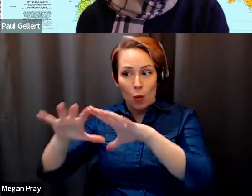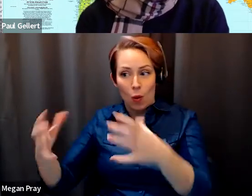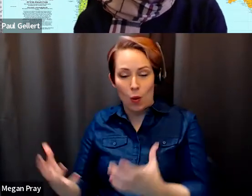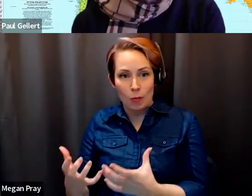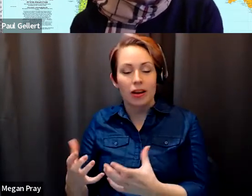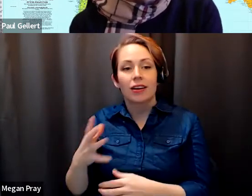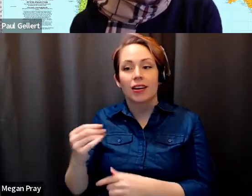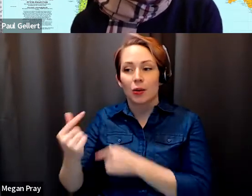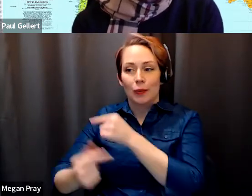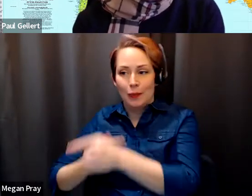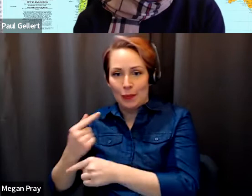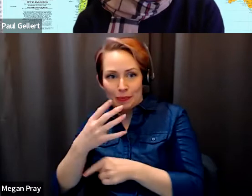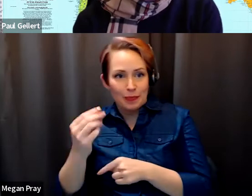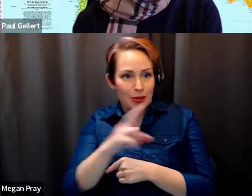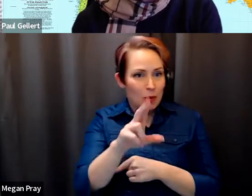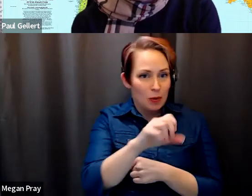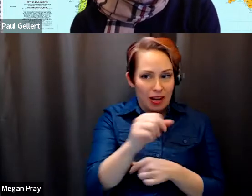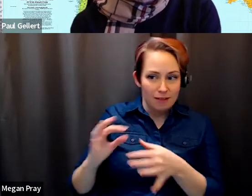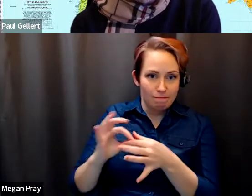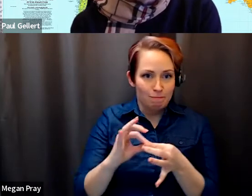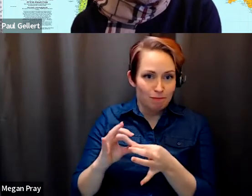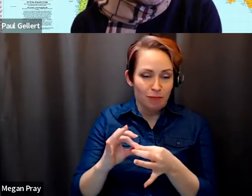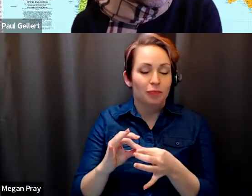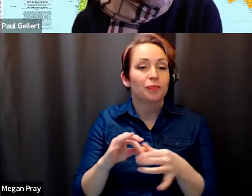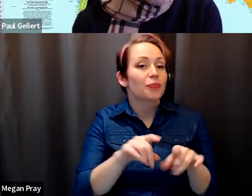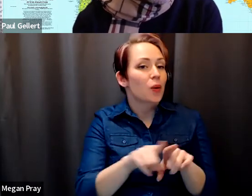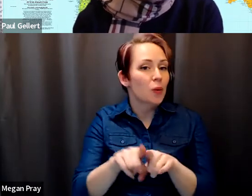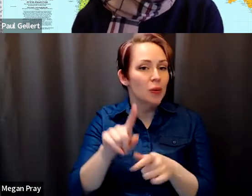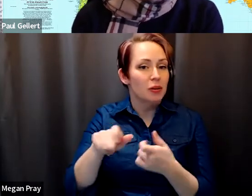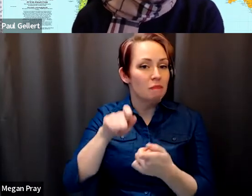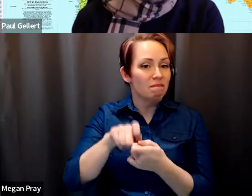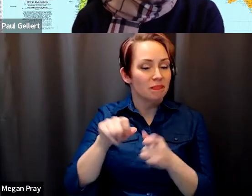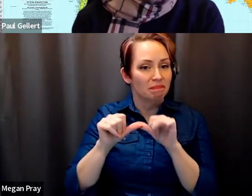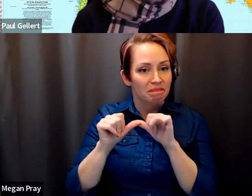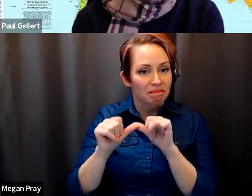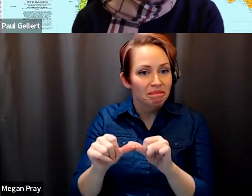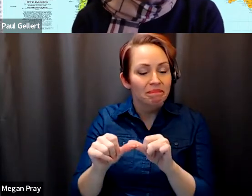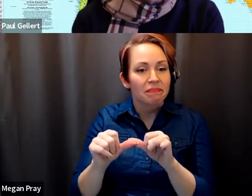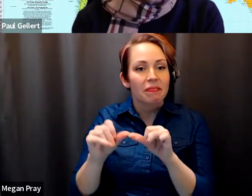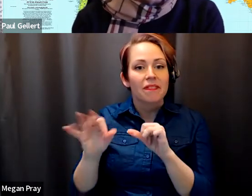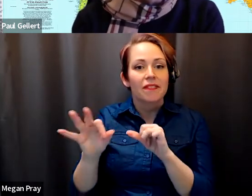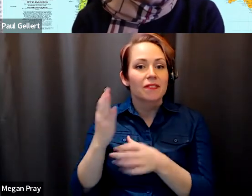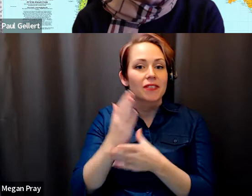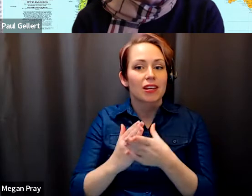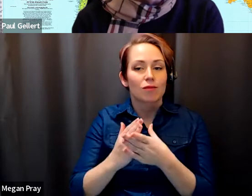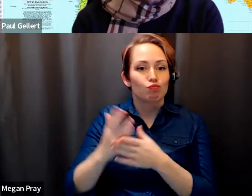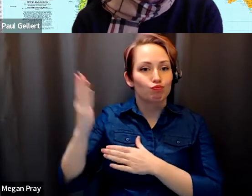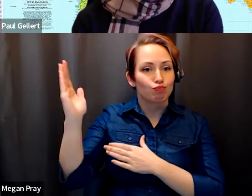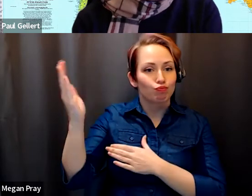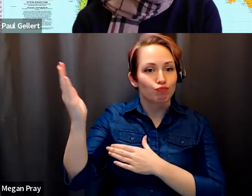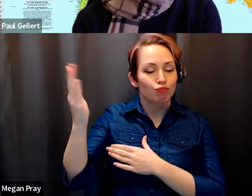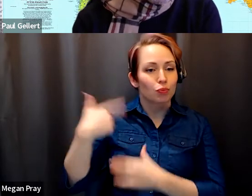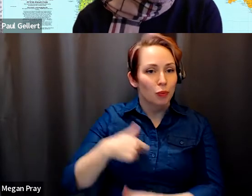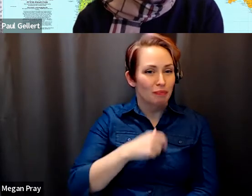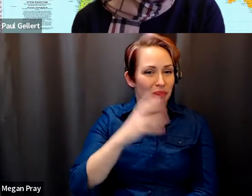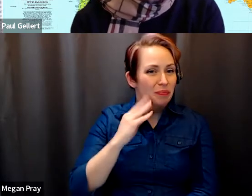Paul Gellert: it's also, I think, a specific continuation of some of the presentations we've had over the last couple years, including.